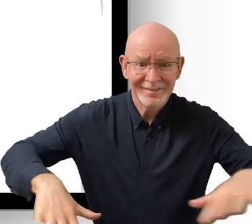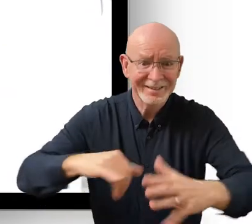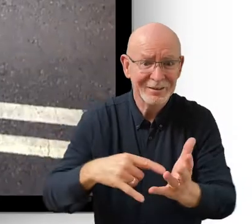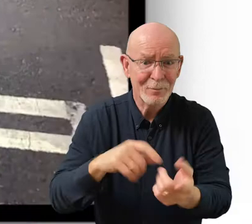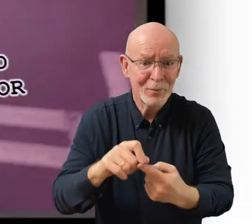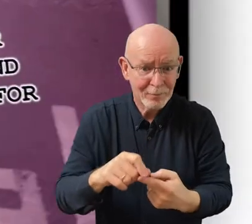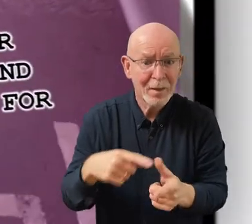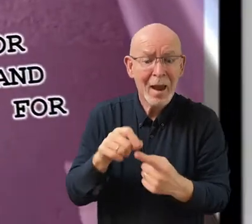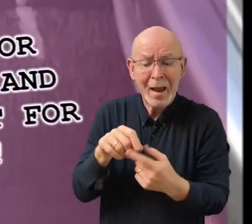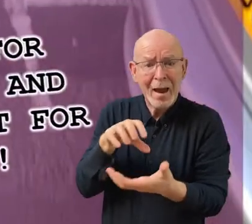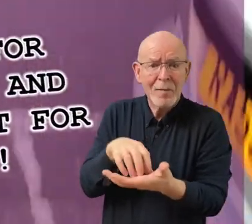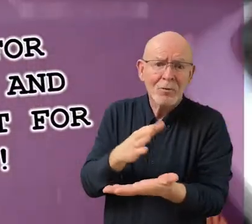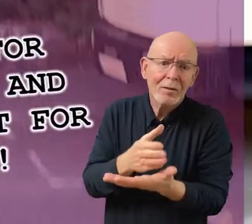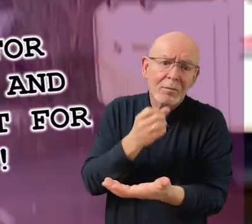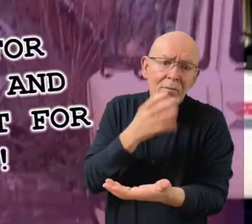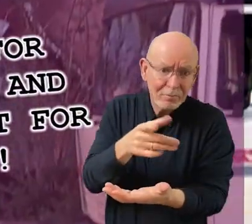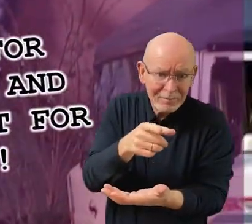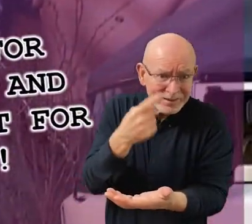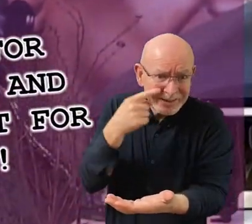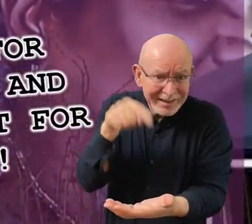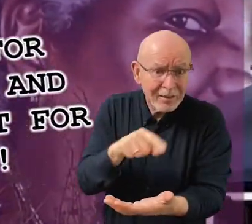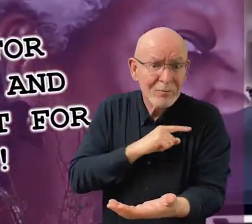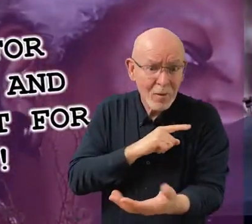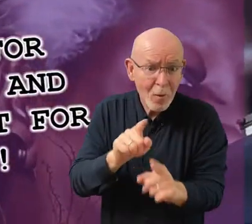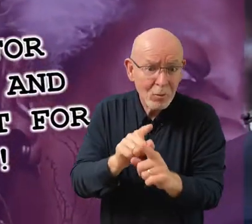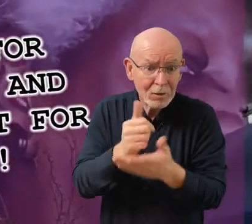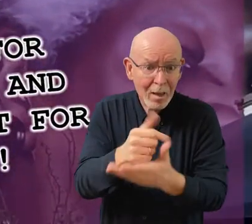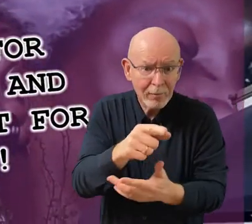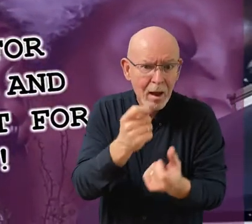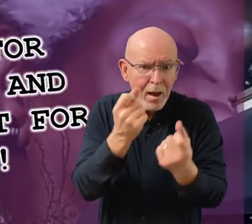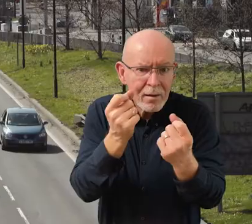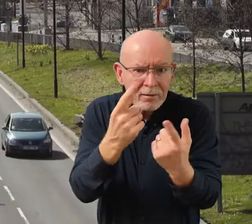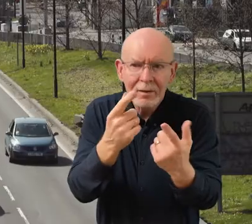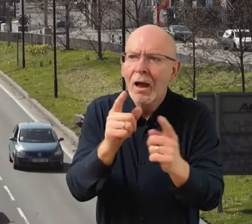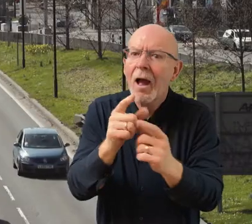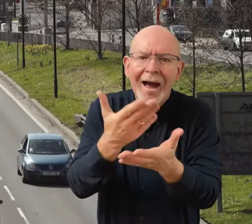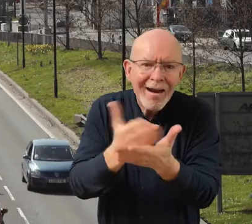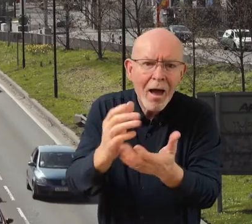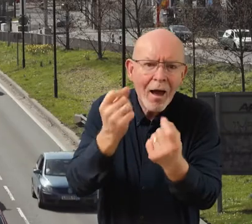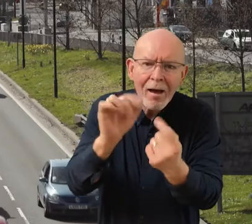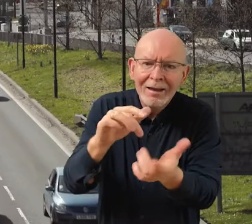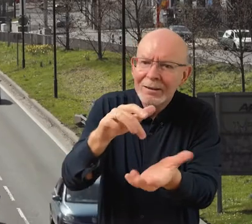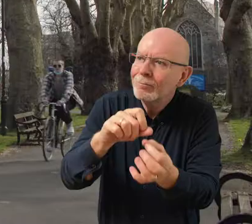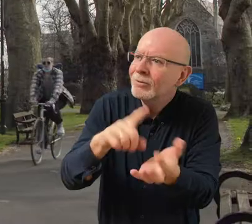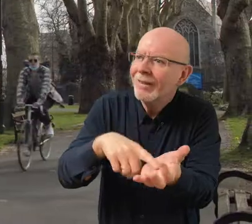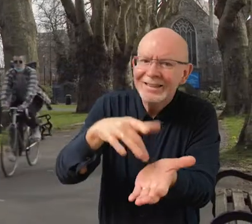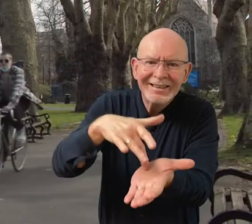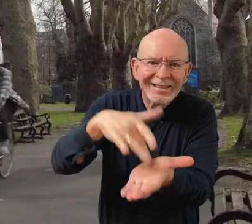The app's fantastic. Go and see them all because it also helps you to understand and demystify a bit of - this is City Centre, Bristol in all its glory.